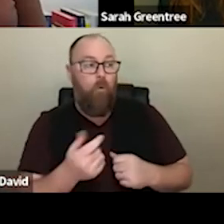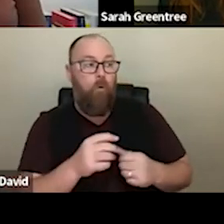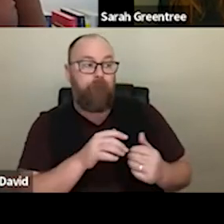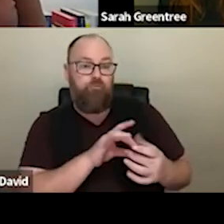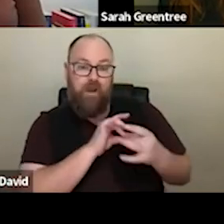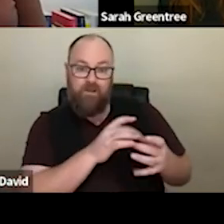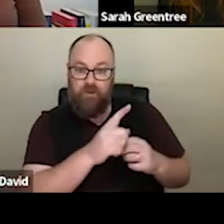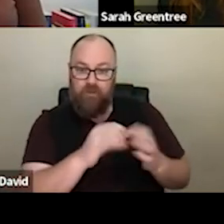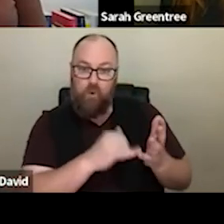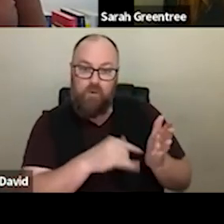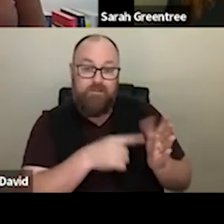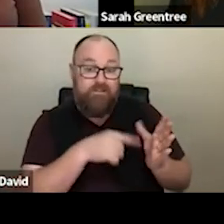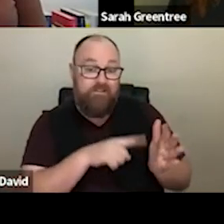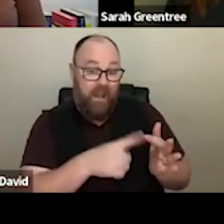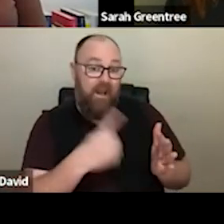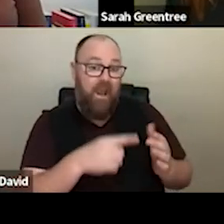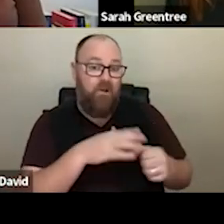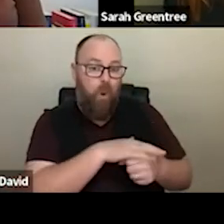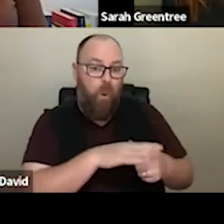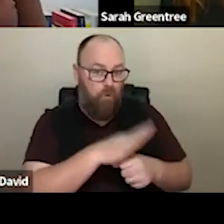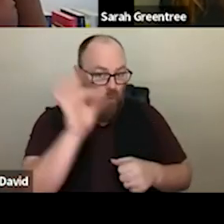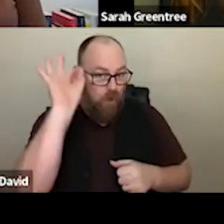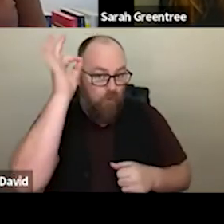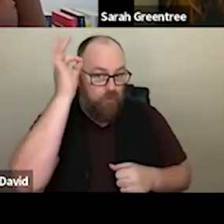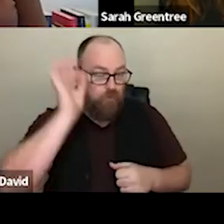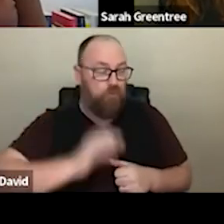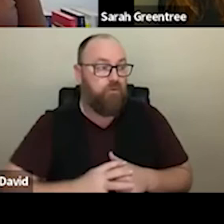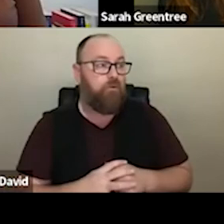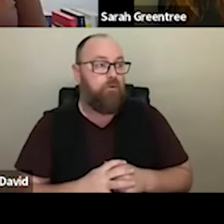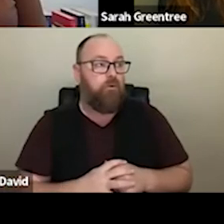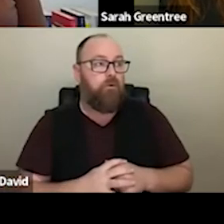to you know relationships with your state and local councils, income from generated